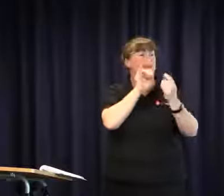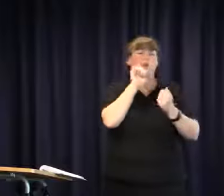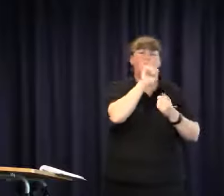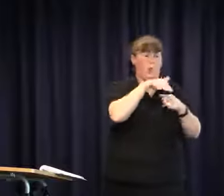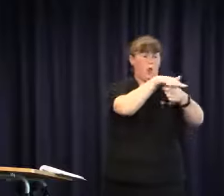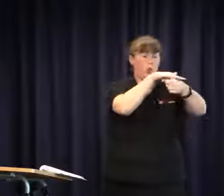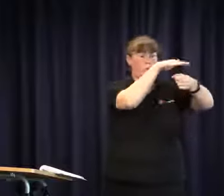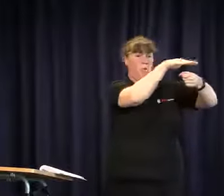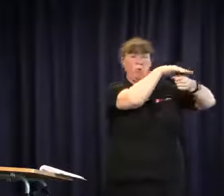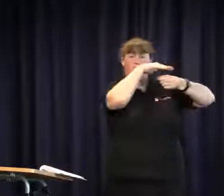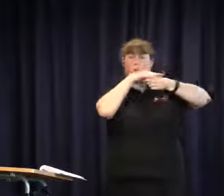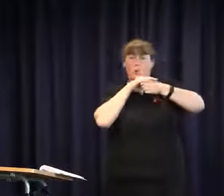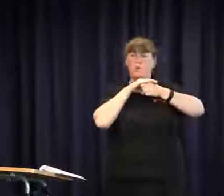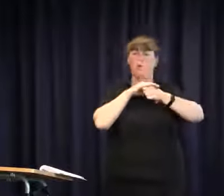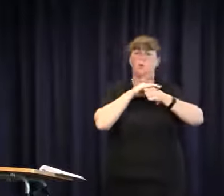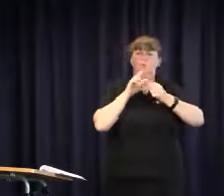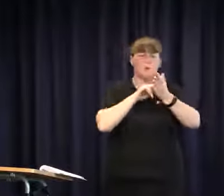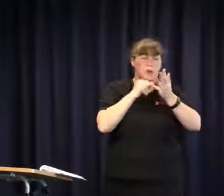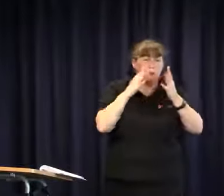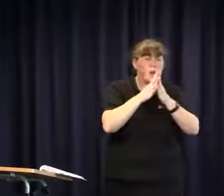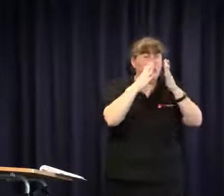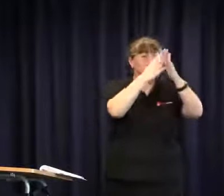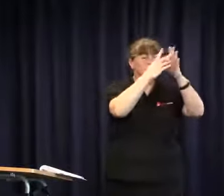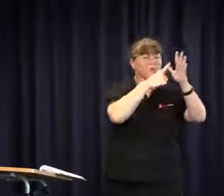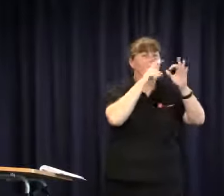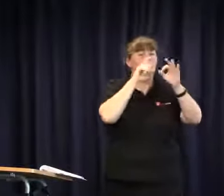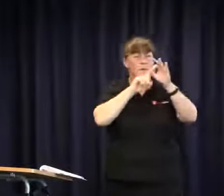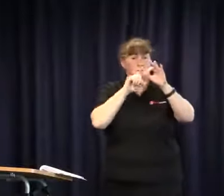the other states who can support their local communities, that would be fantastic New South